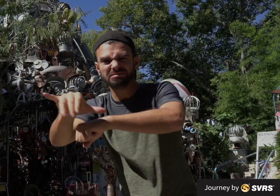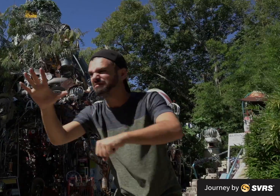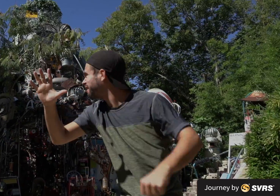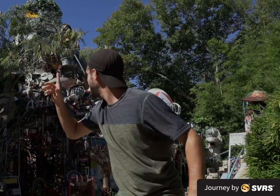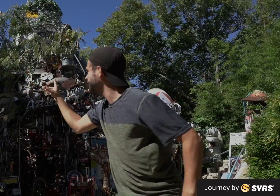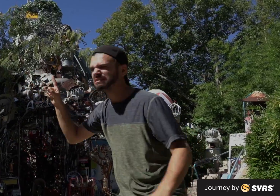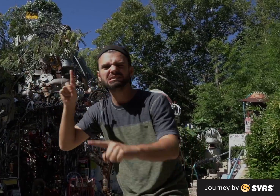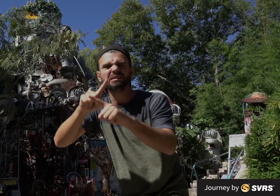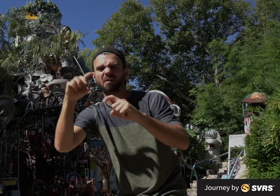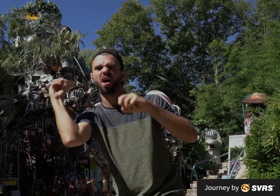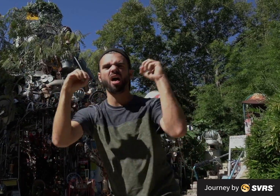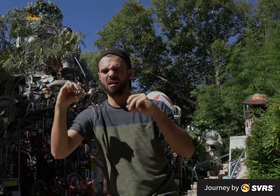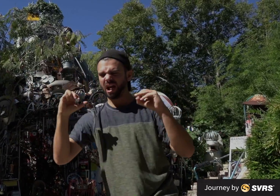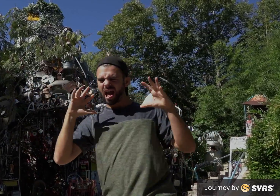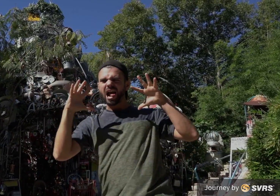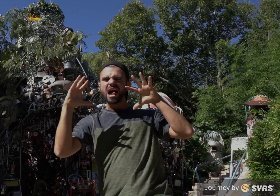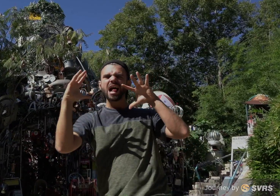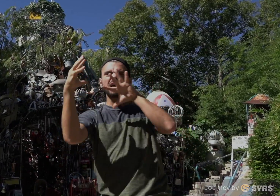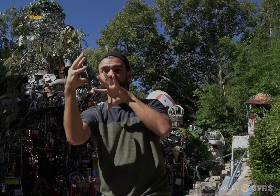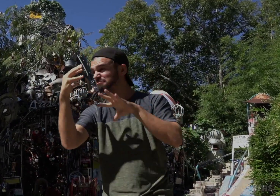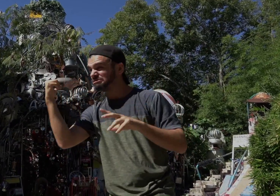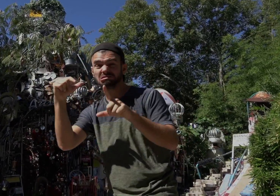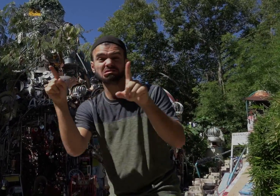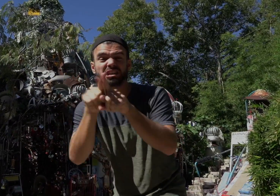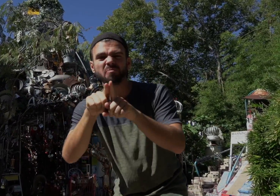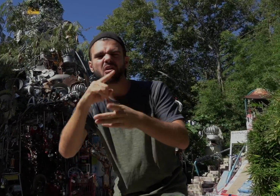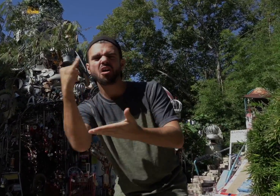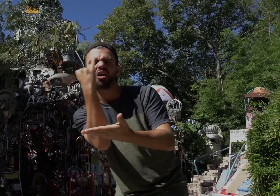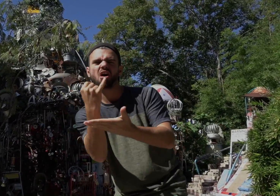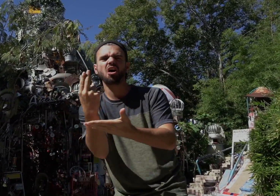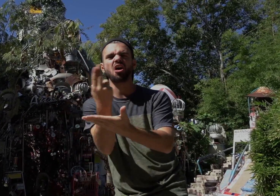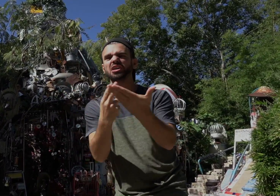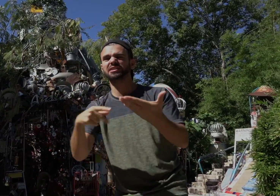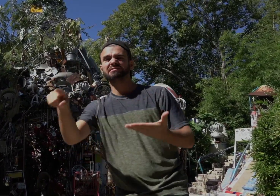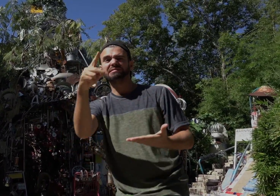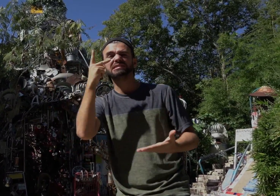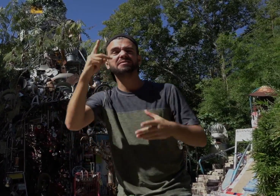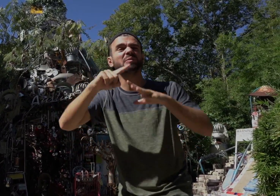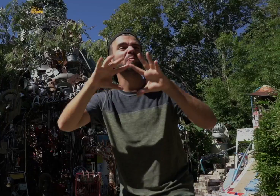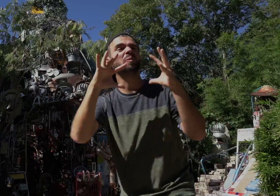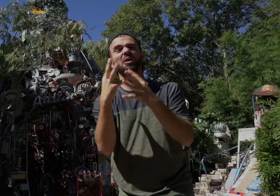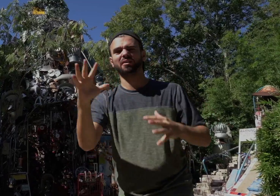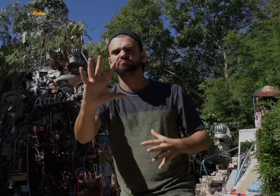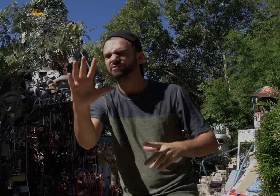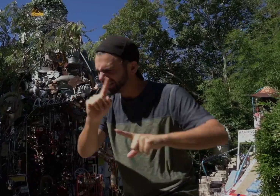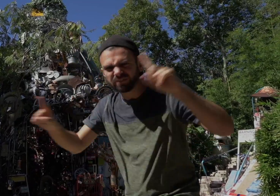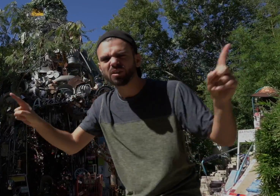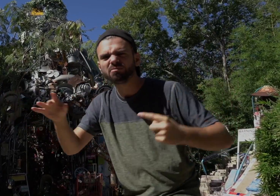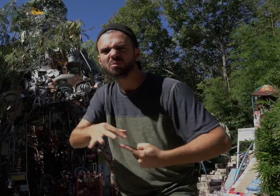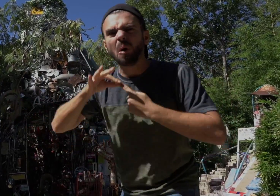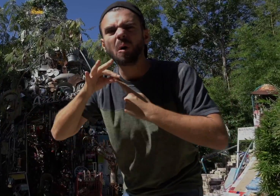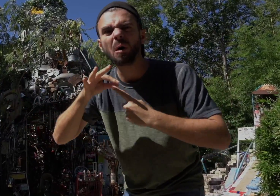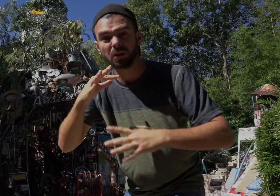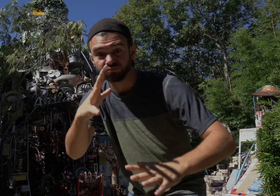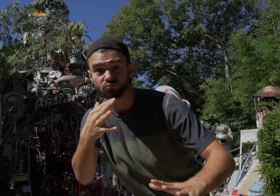There are many pieces of junk added to each other. It's same as the metal art work you've seen. But it's unique experience!!!